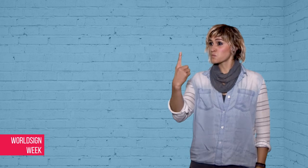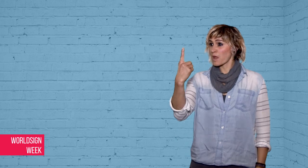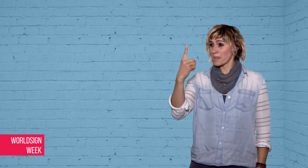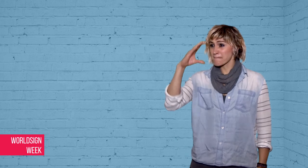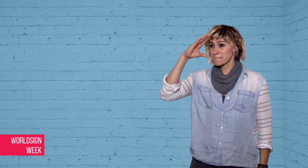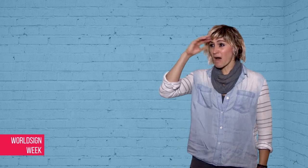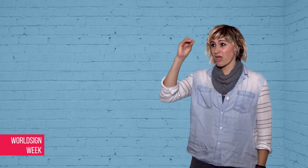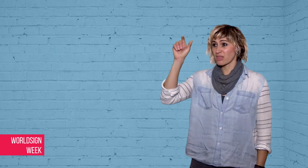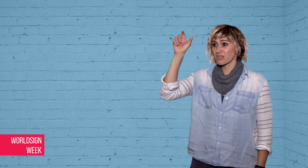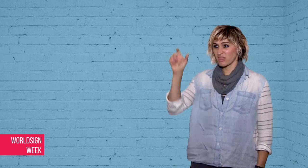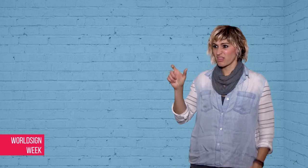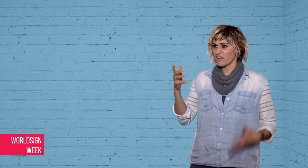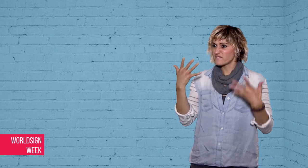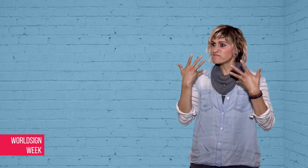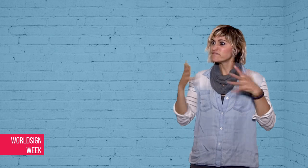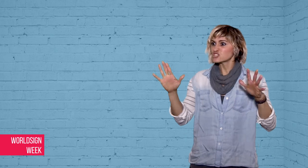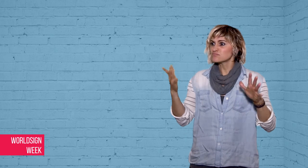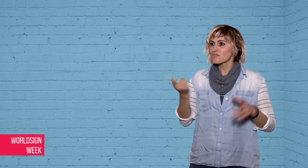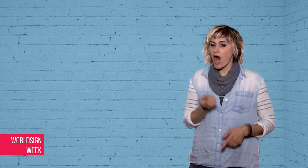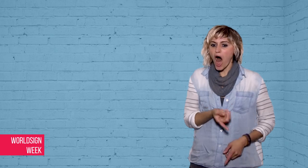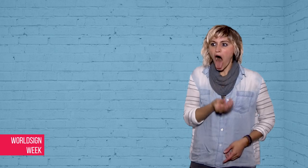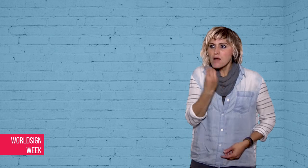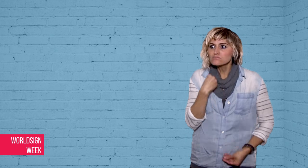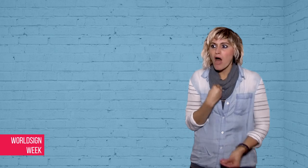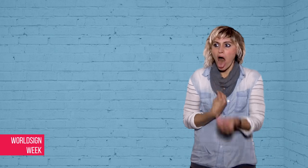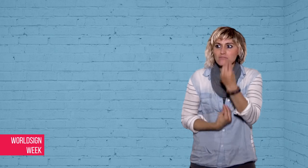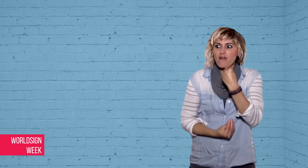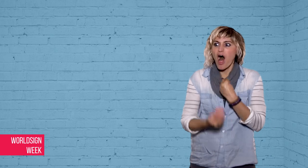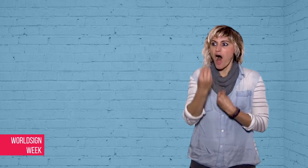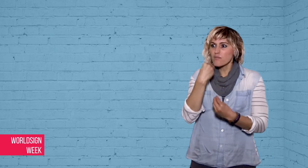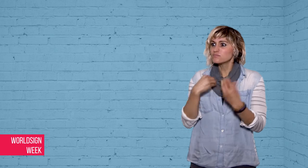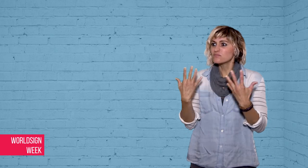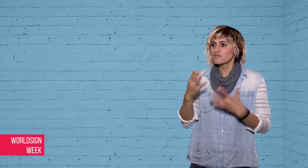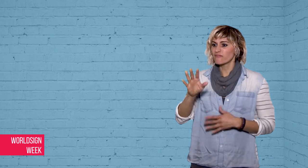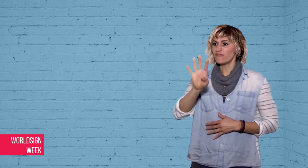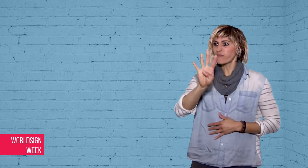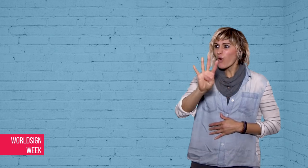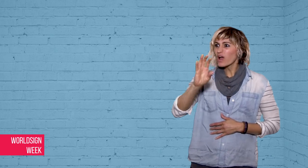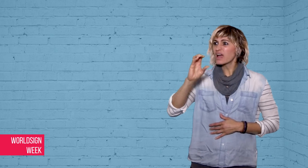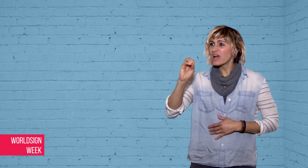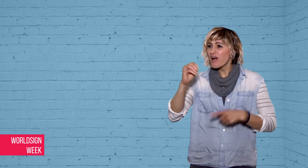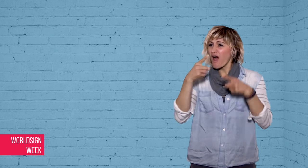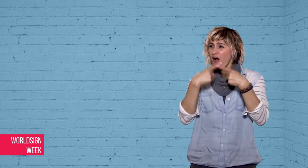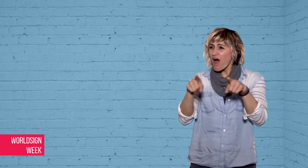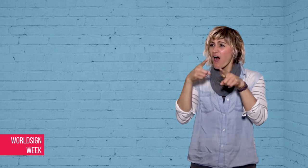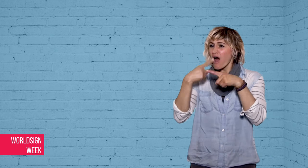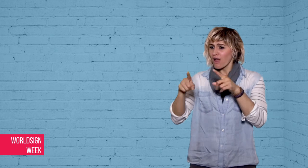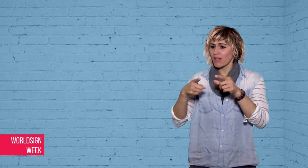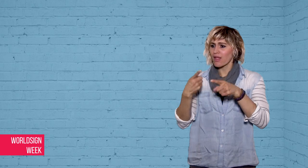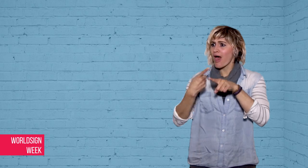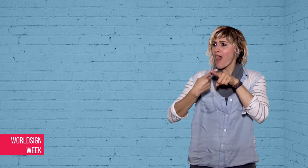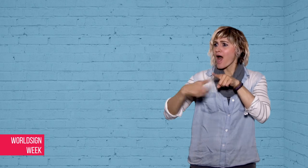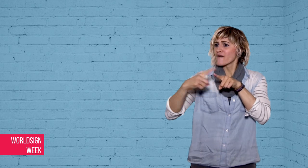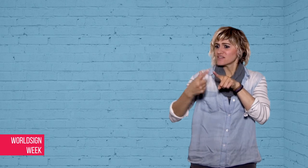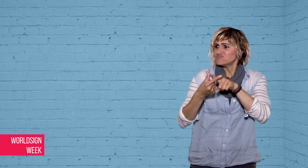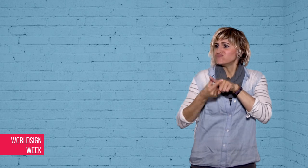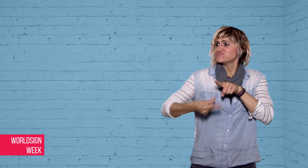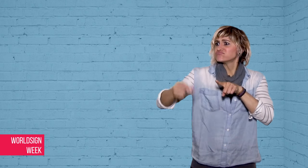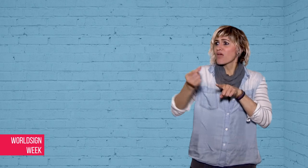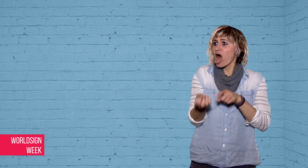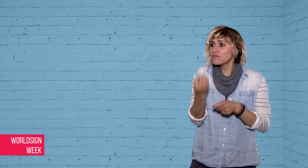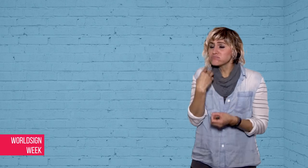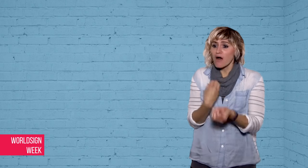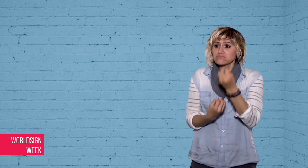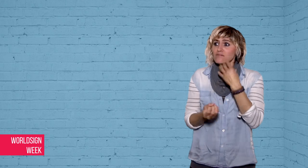a man swallowed more than 40 knives and